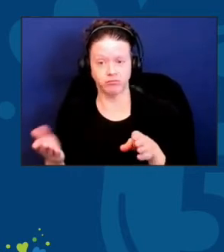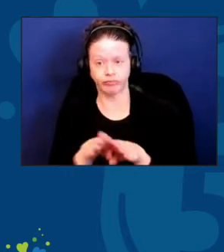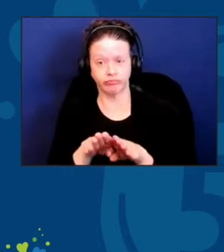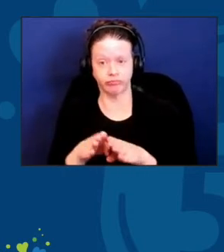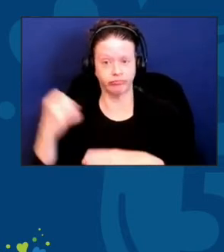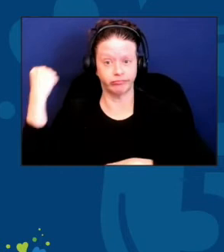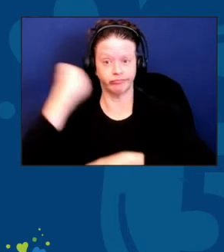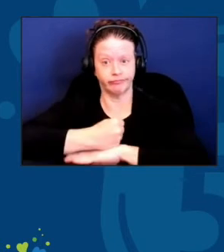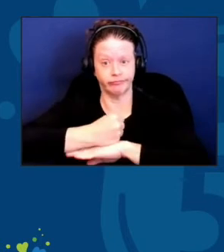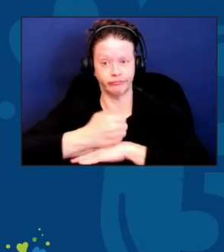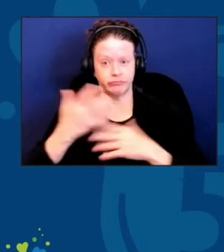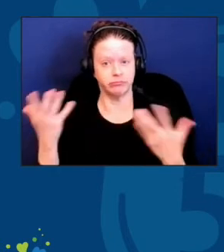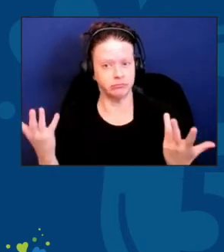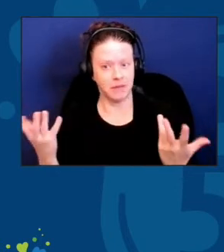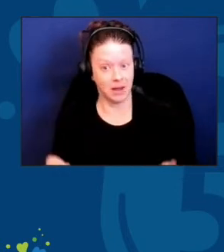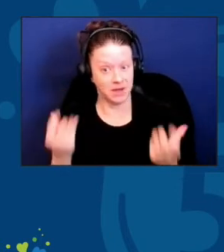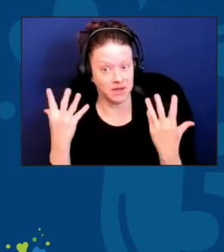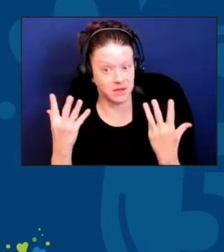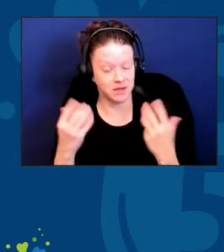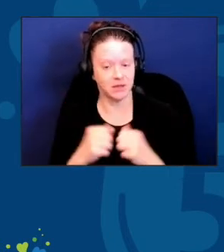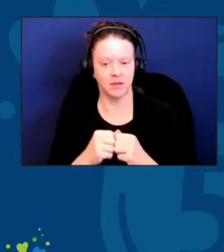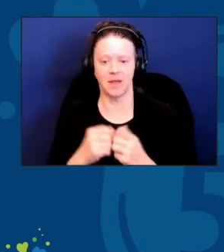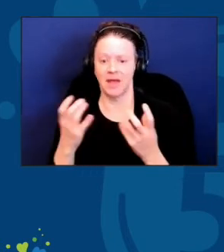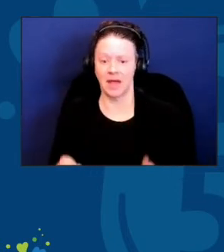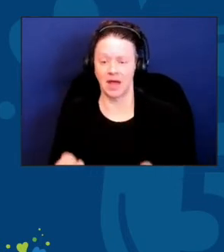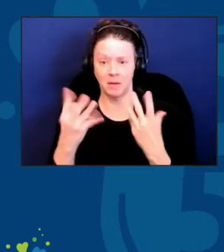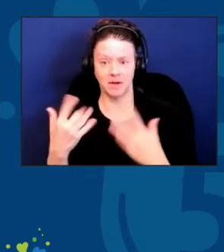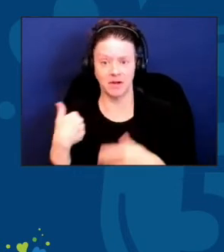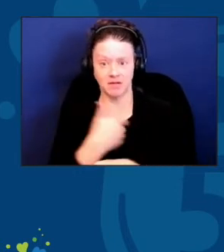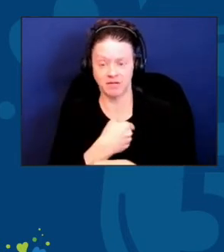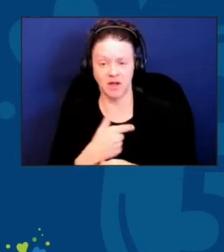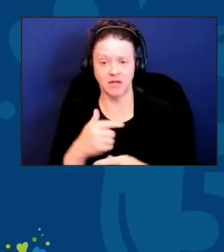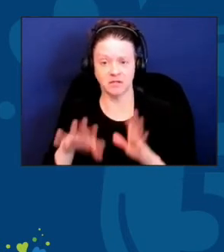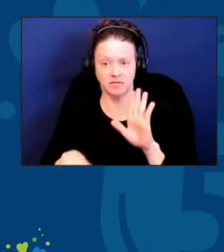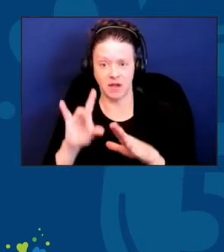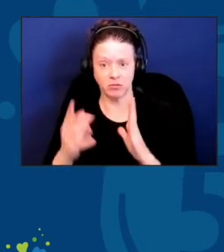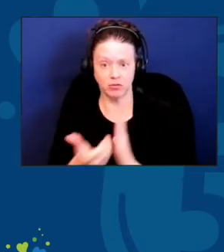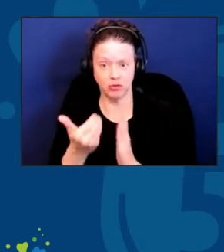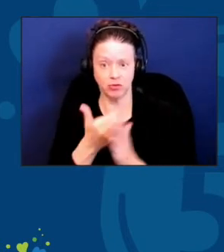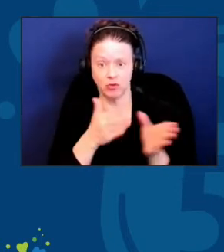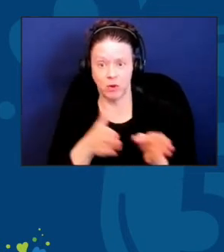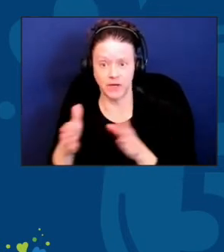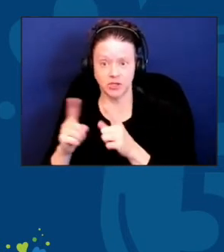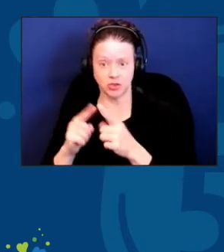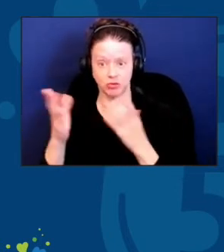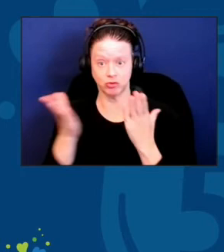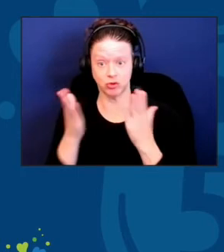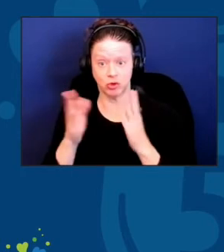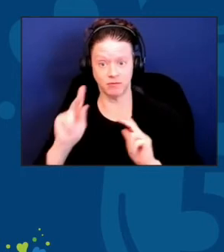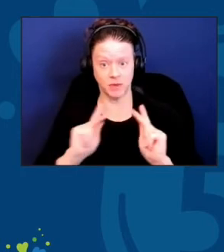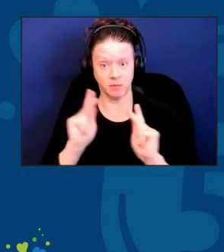How many of us found new ways of serving people during the lockdowns